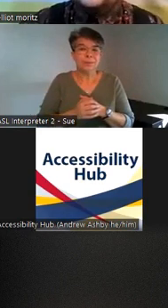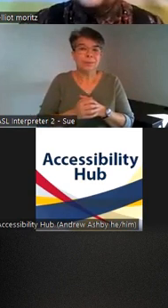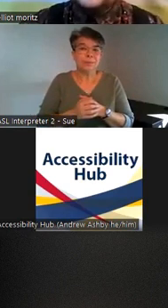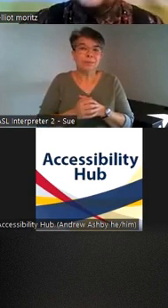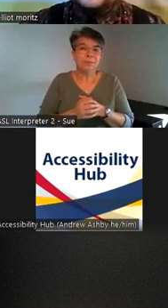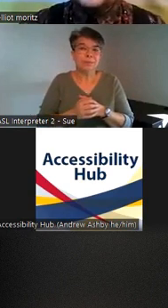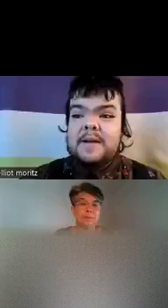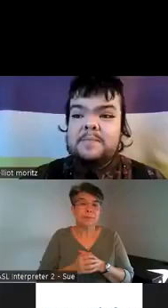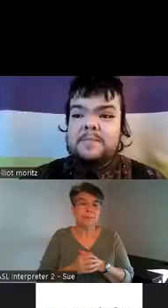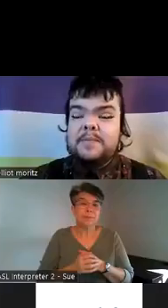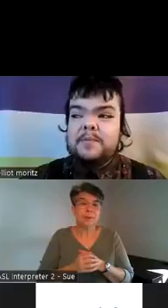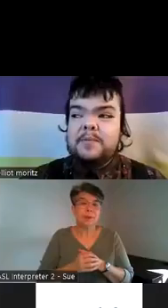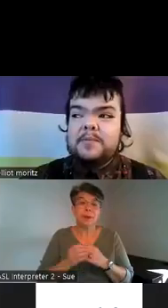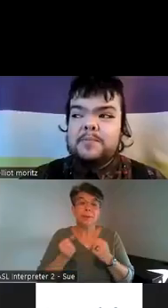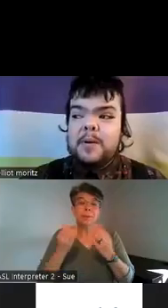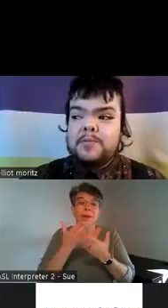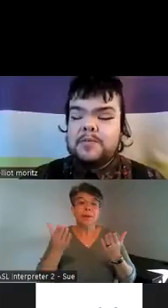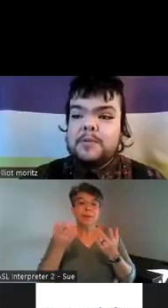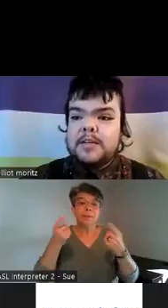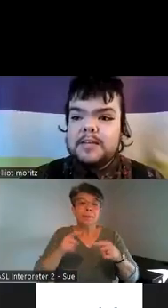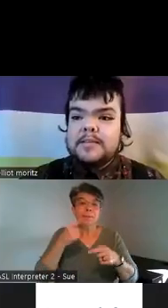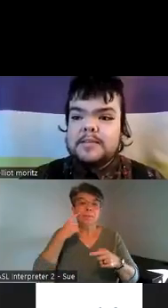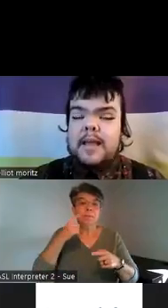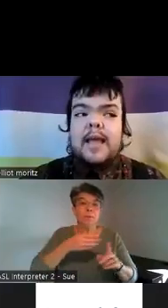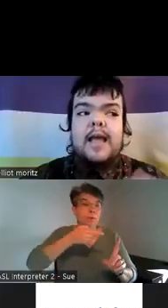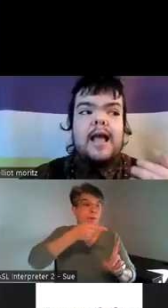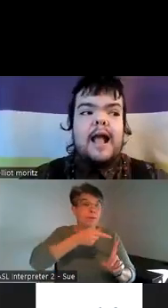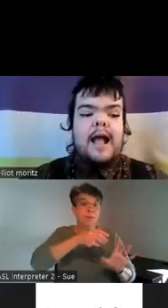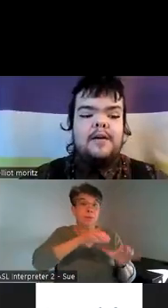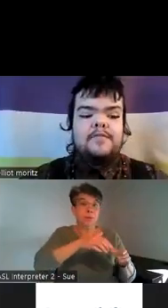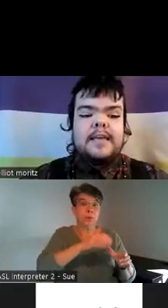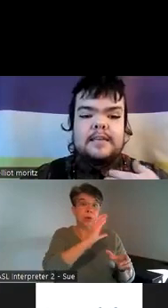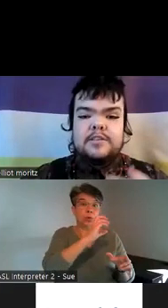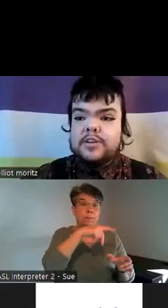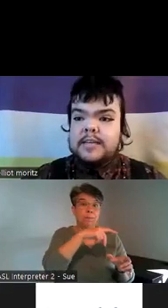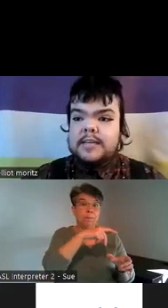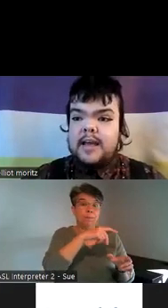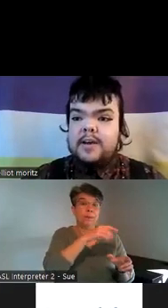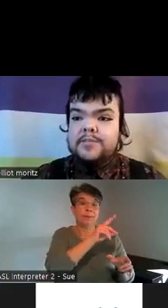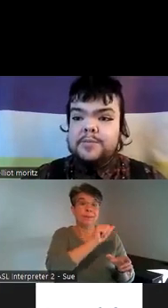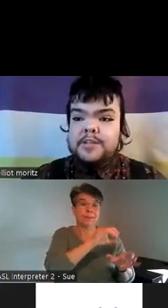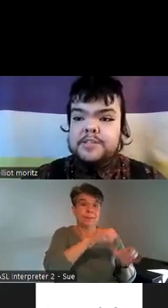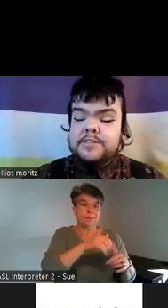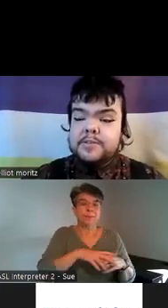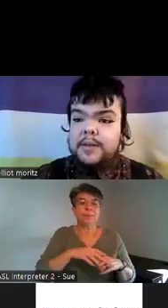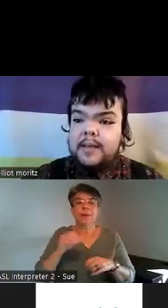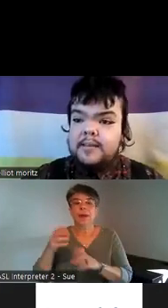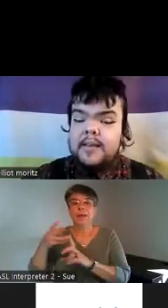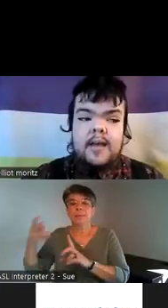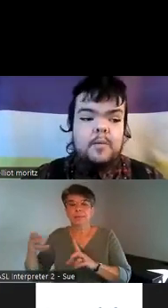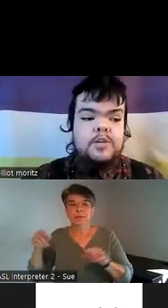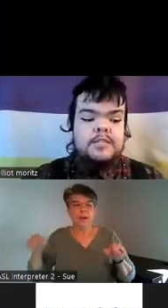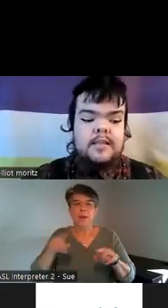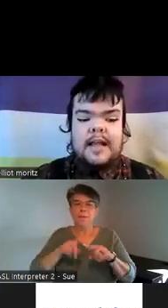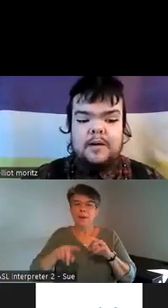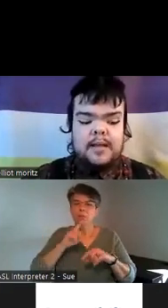happening for the communities um both communities have a history of rigid sorting which has allowed